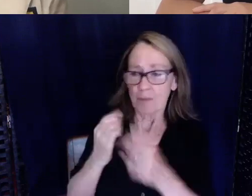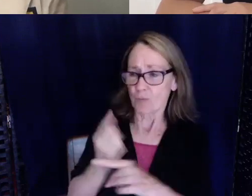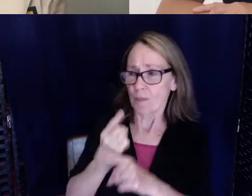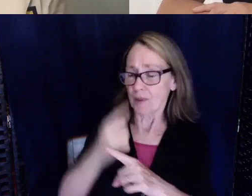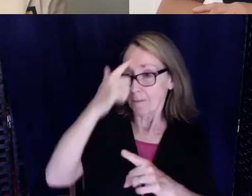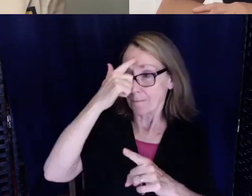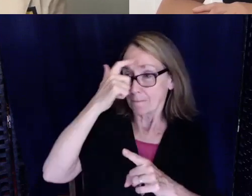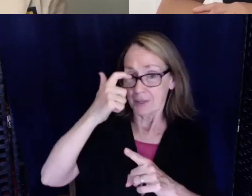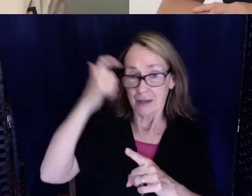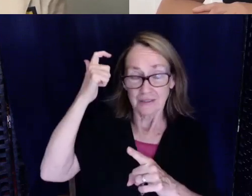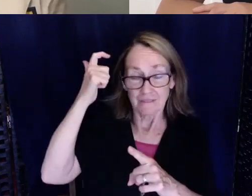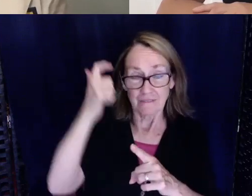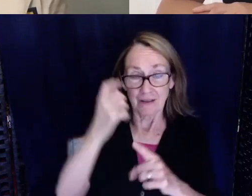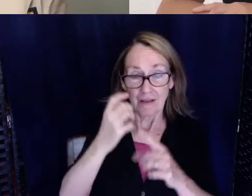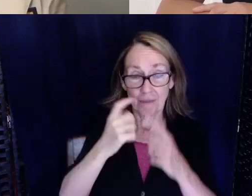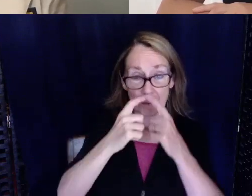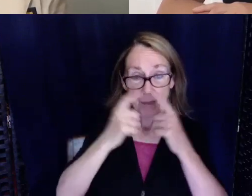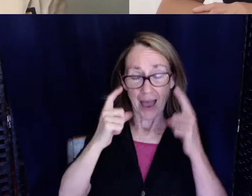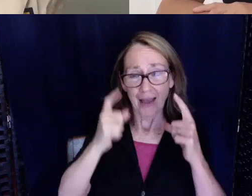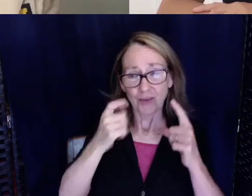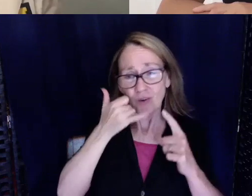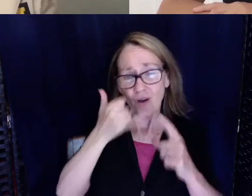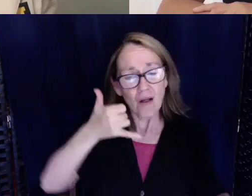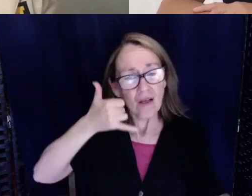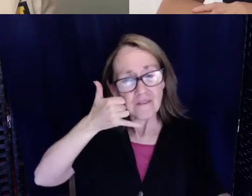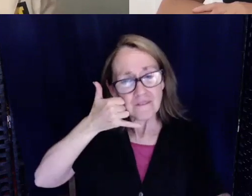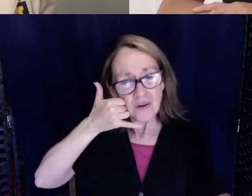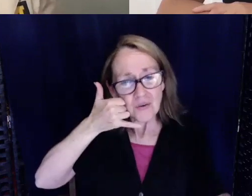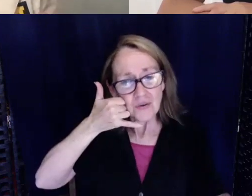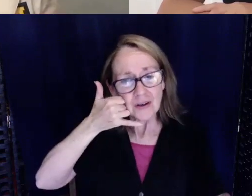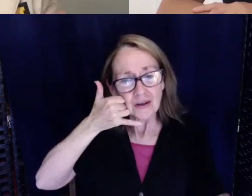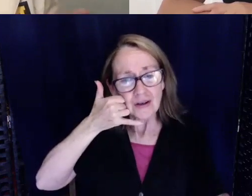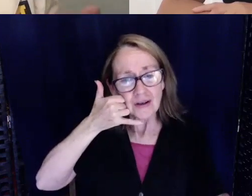I had to call them on the phone so that I could have the subtitles